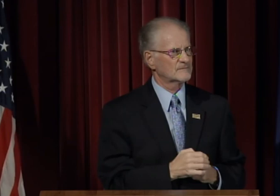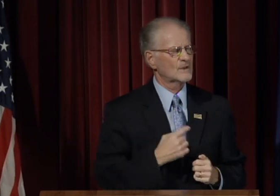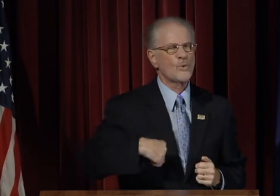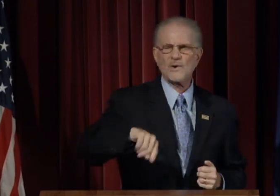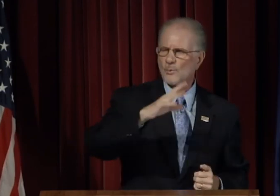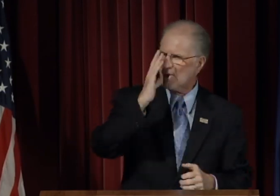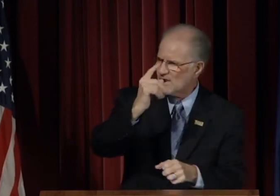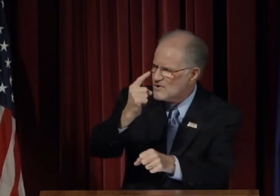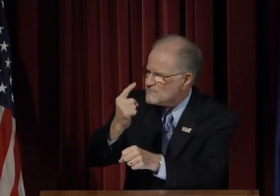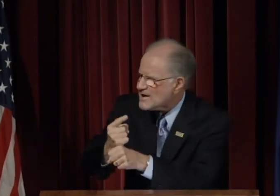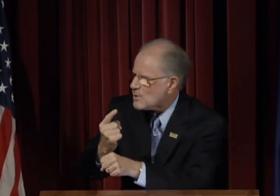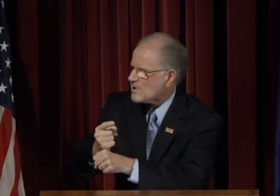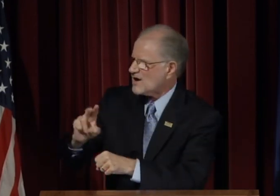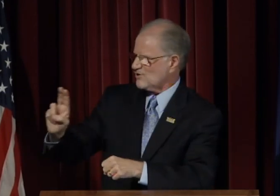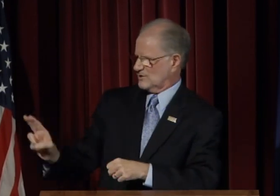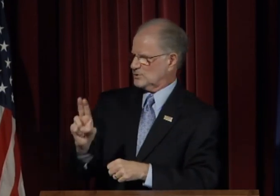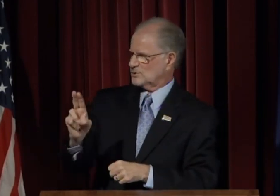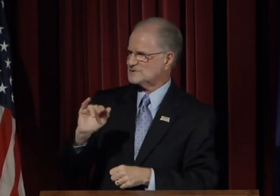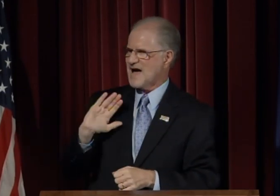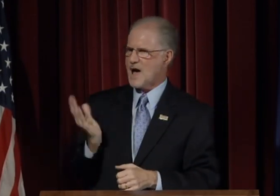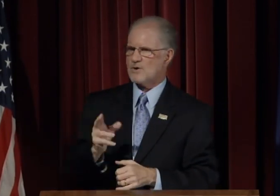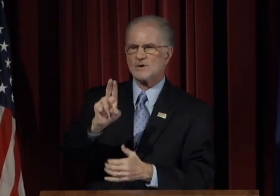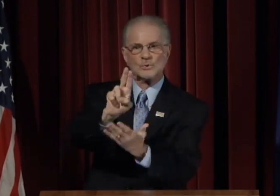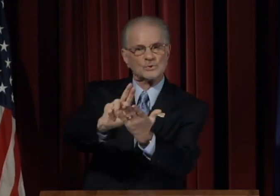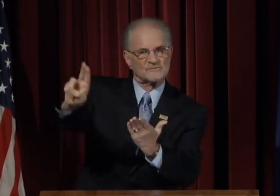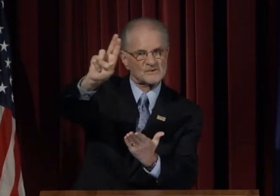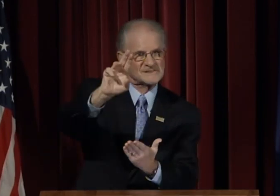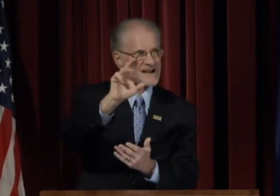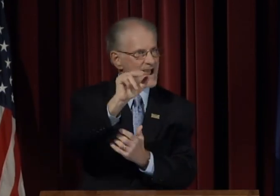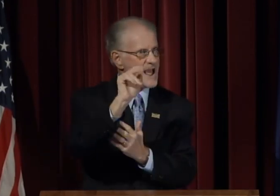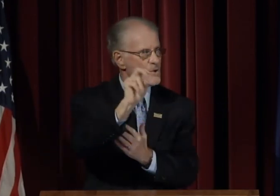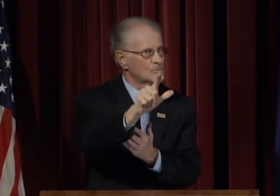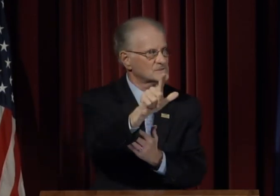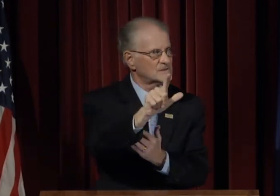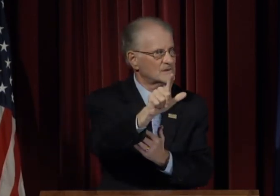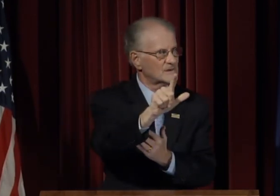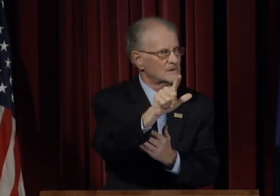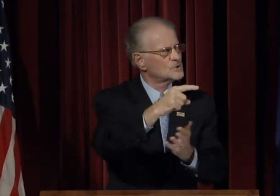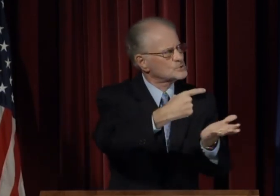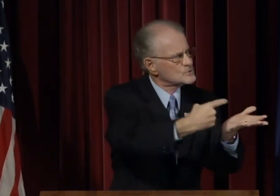We will regularly use our University Council